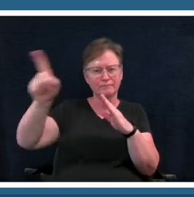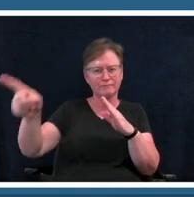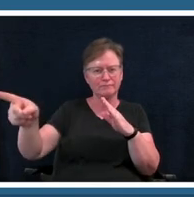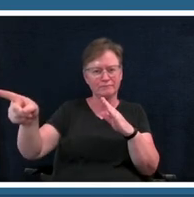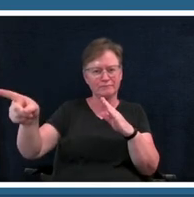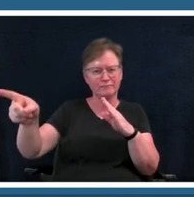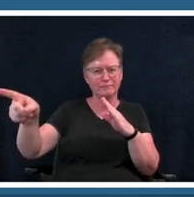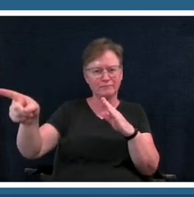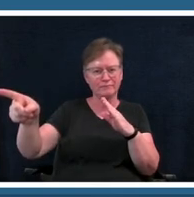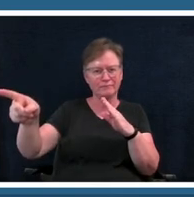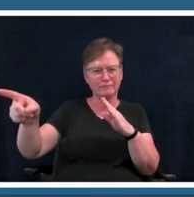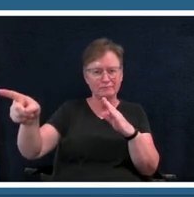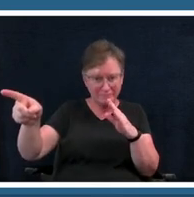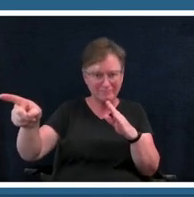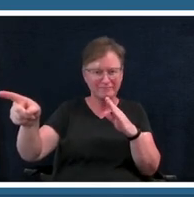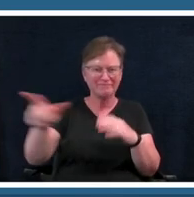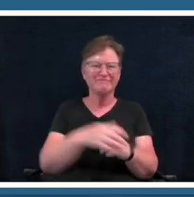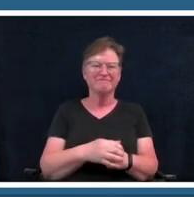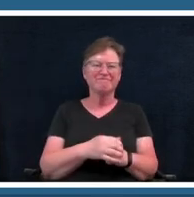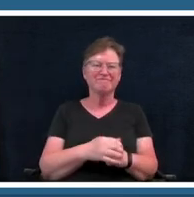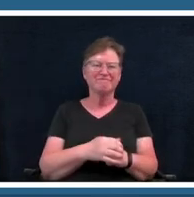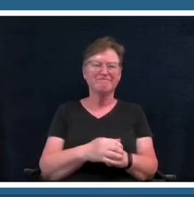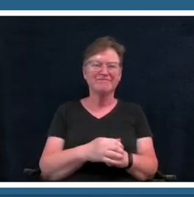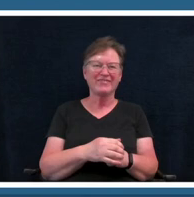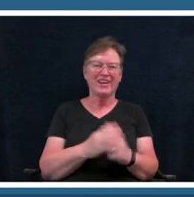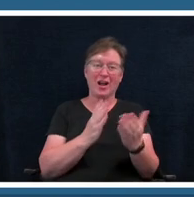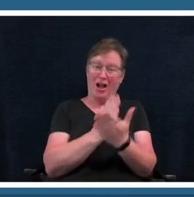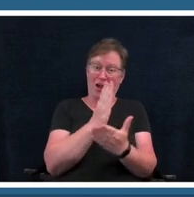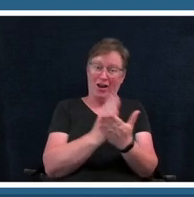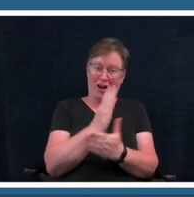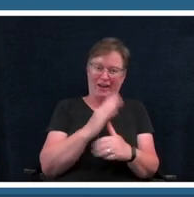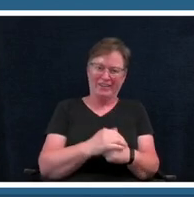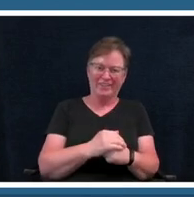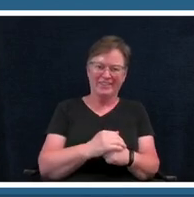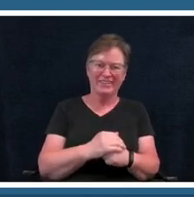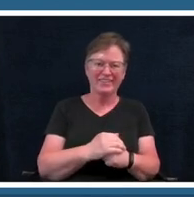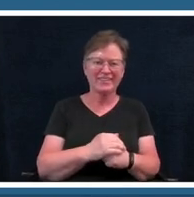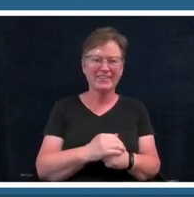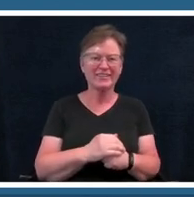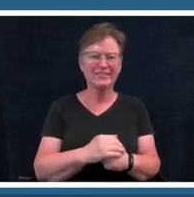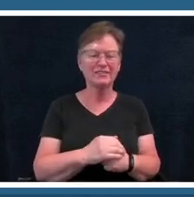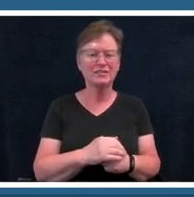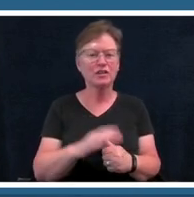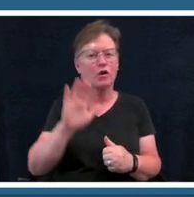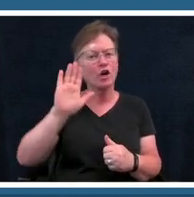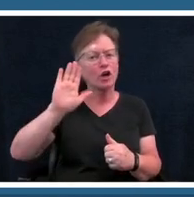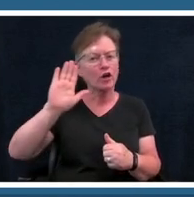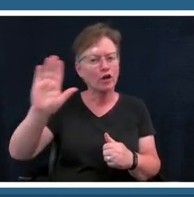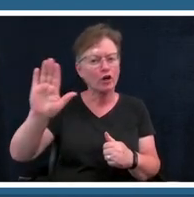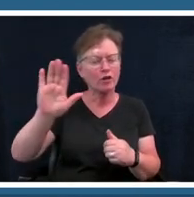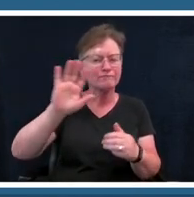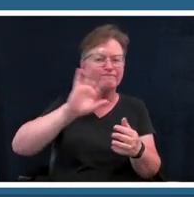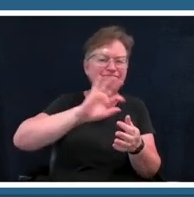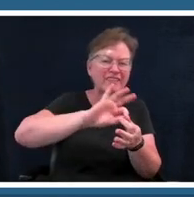all right so her her her interpretation or should i